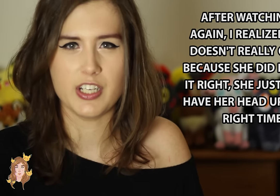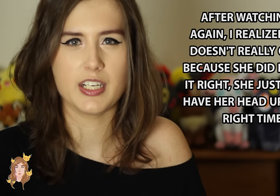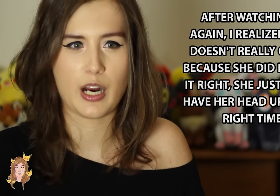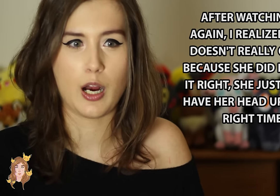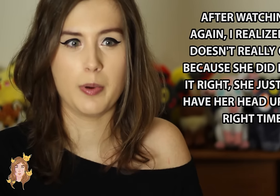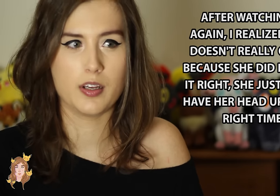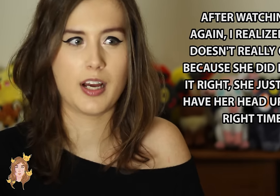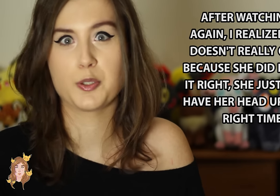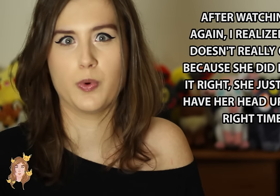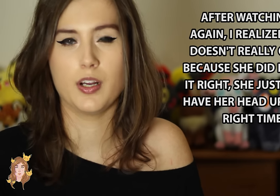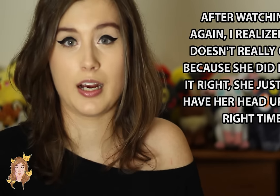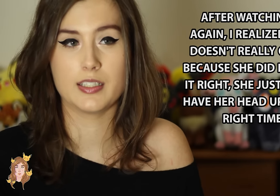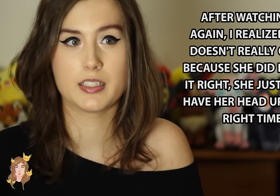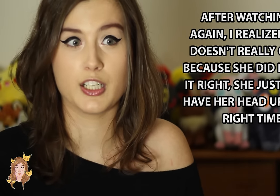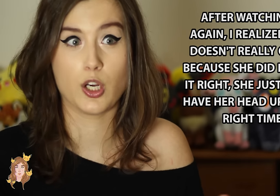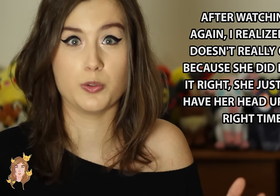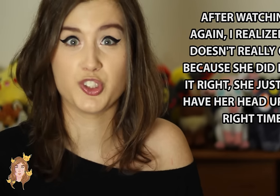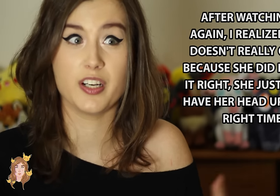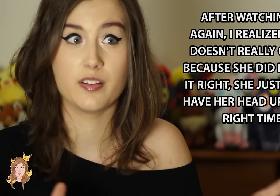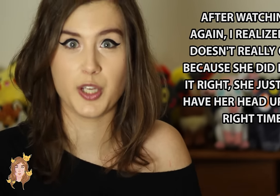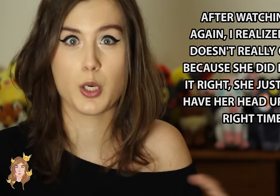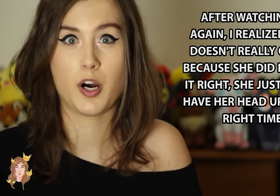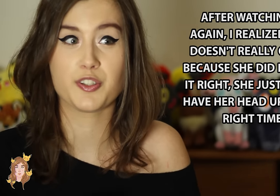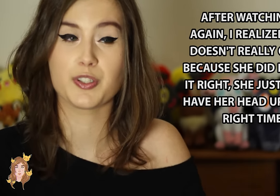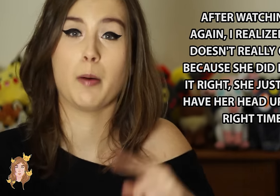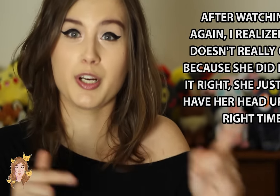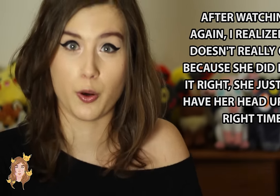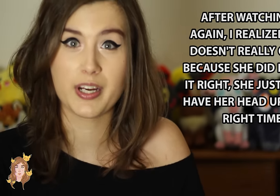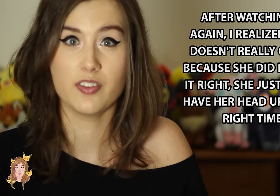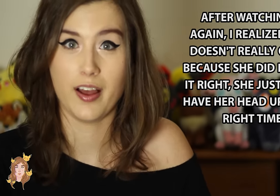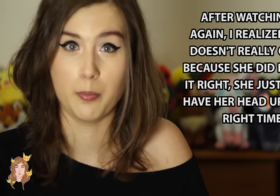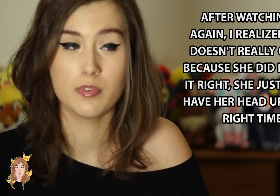feeding time.” and that’s when Eileen thinks, “Oh, shit, they’re monsters. Now I’m gonna go kill them.”